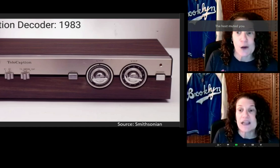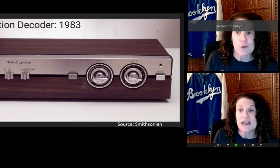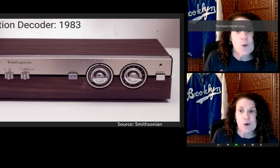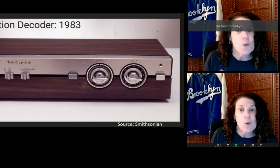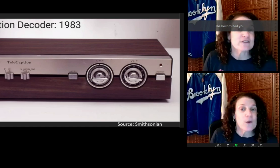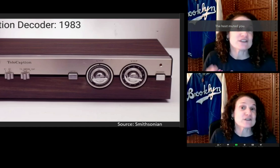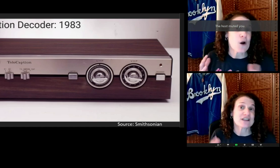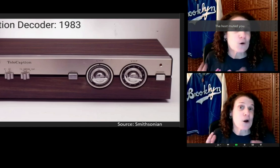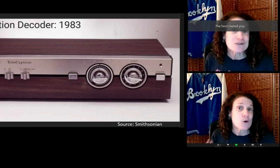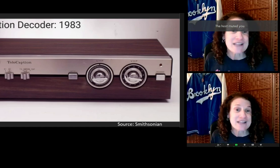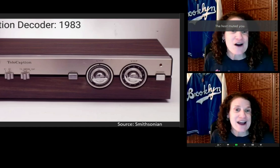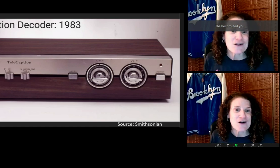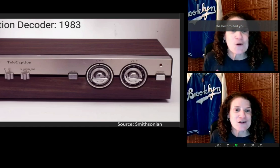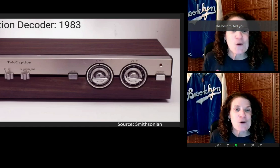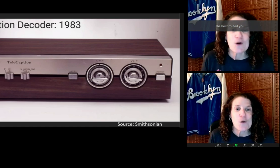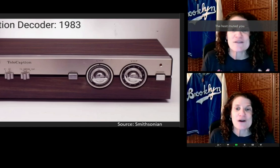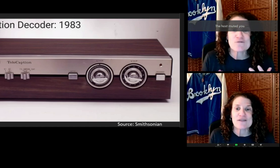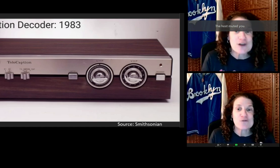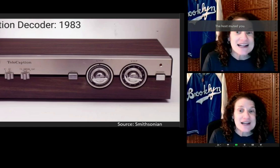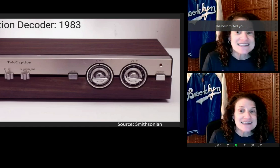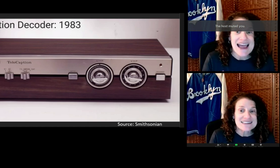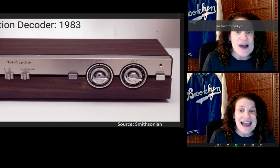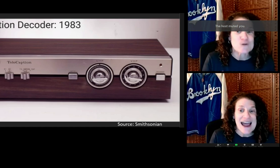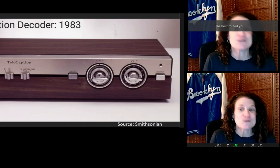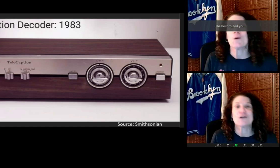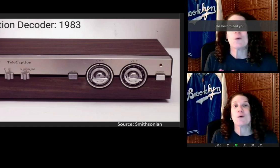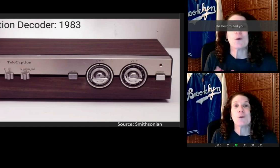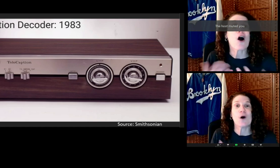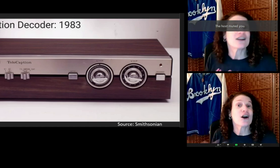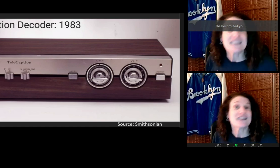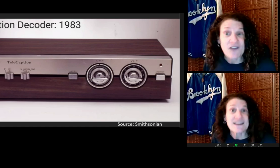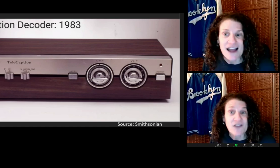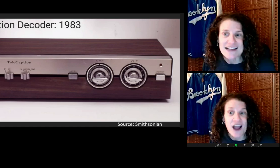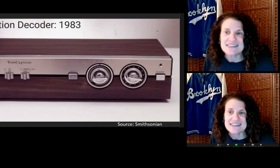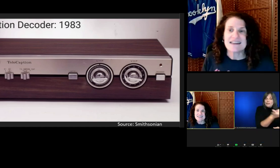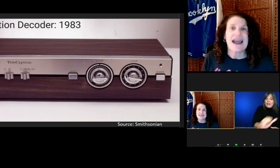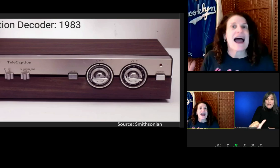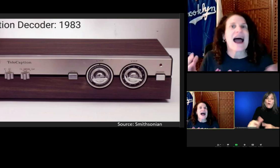Whether it's a hotel or a friend's house or on a device.